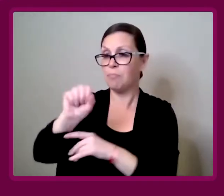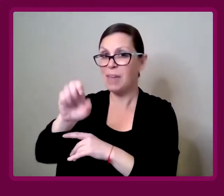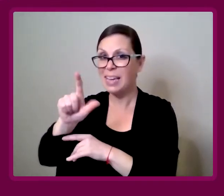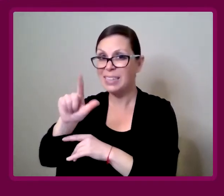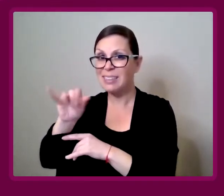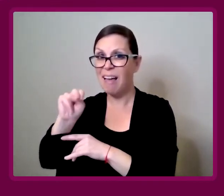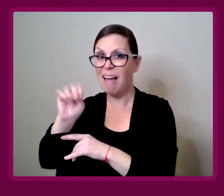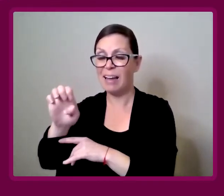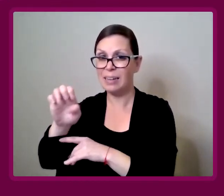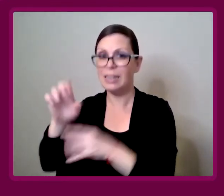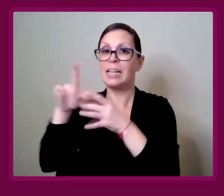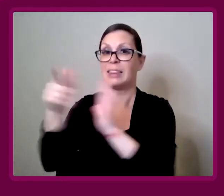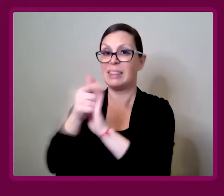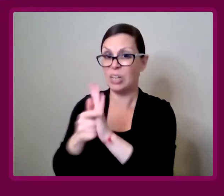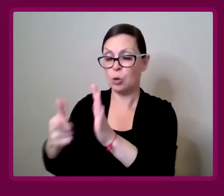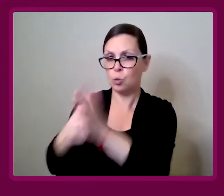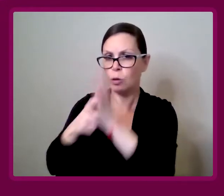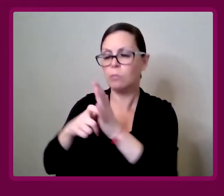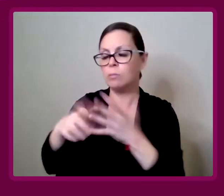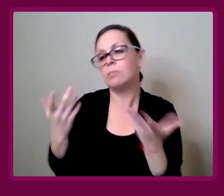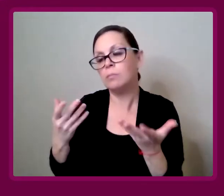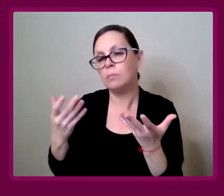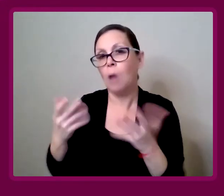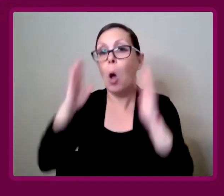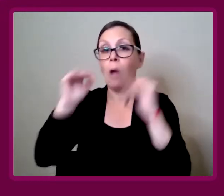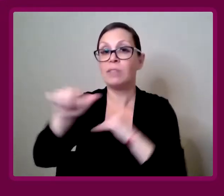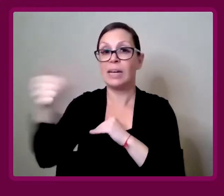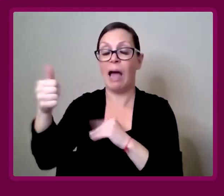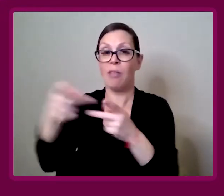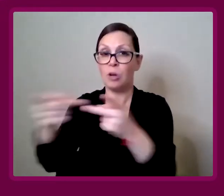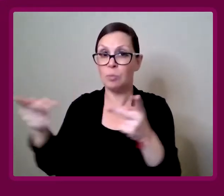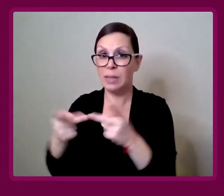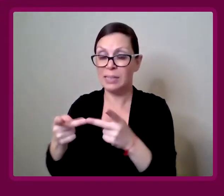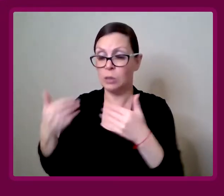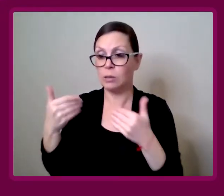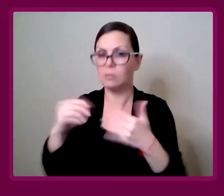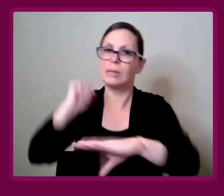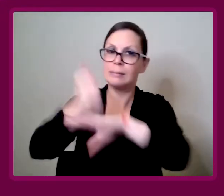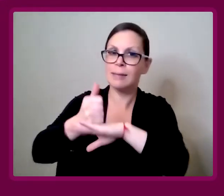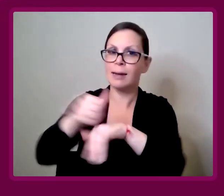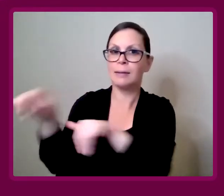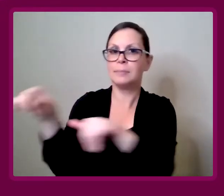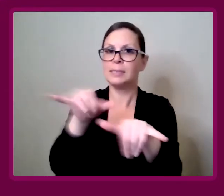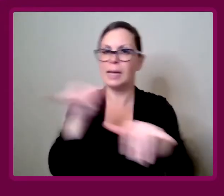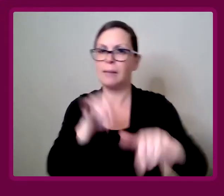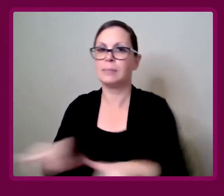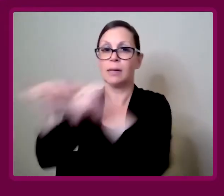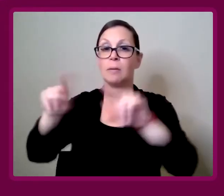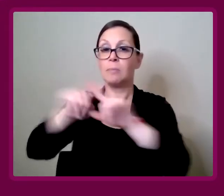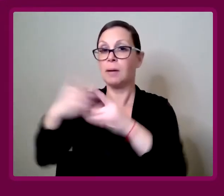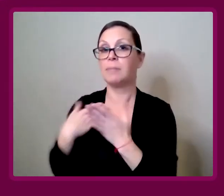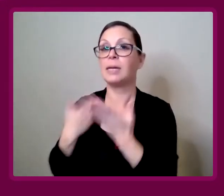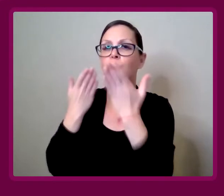Amy Francis-Smith: Obviously other places will have similar, or hopefully will have a similar type of standard.